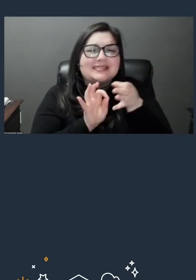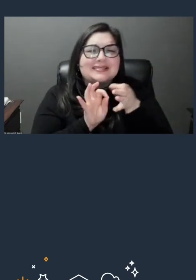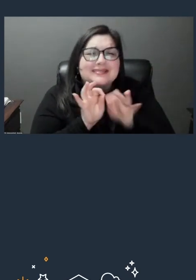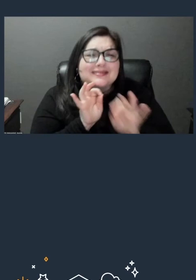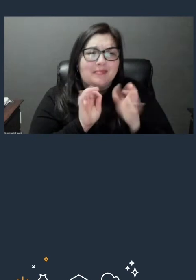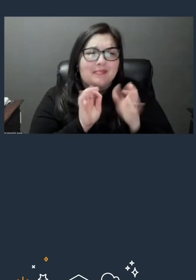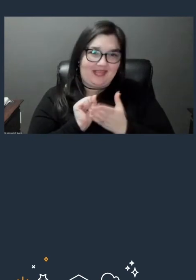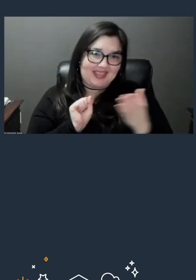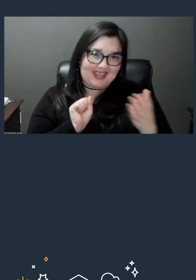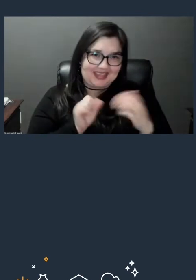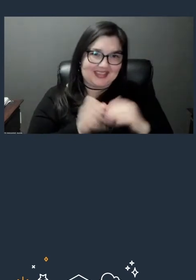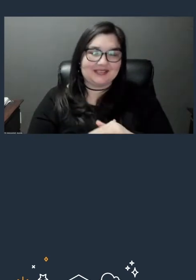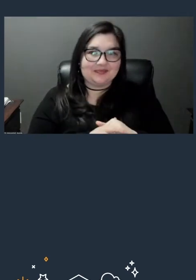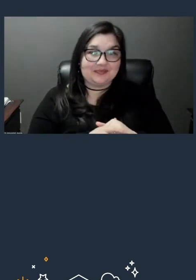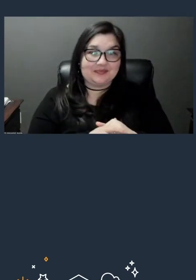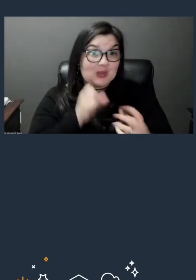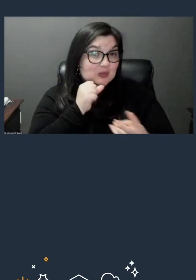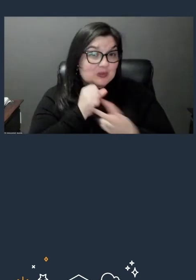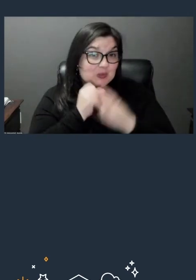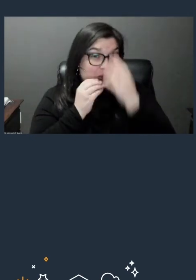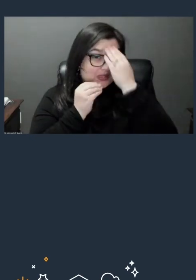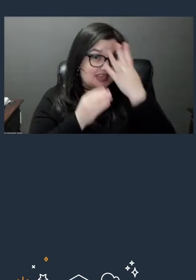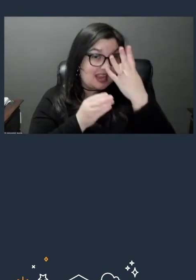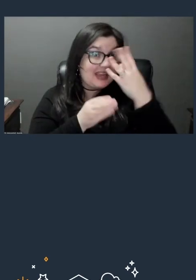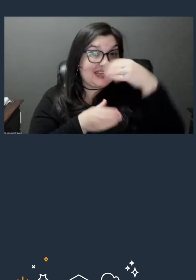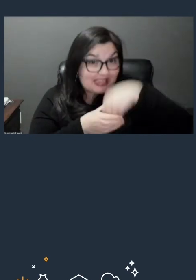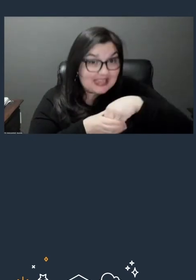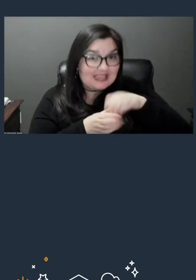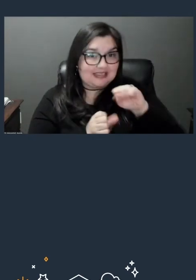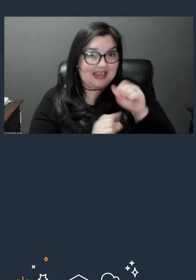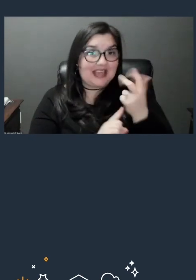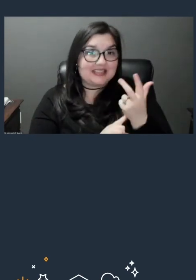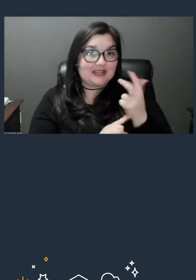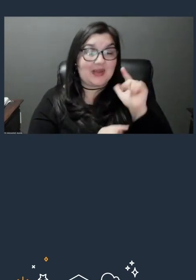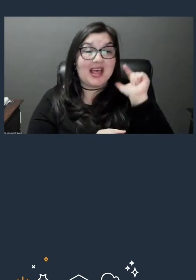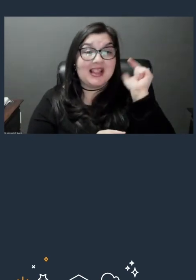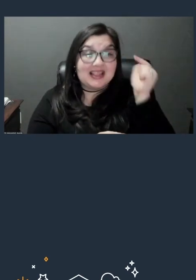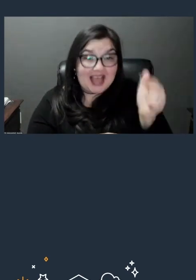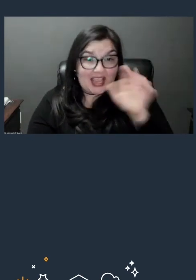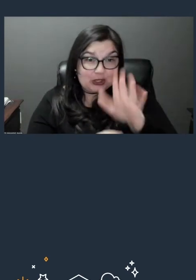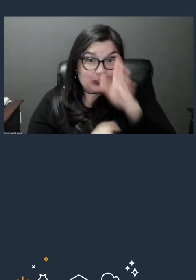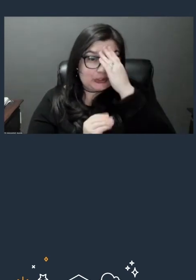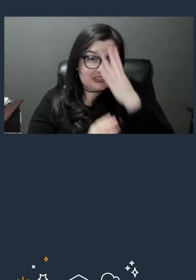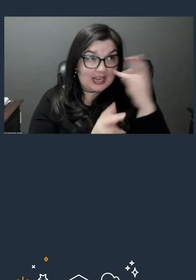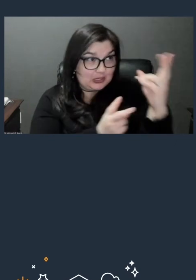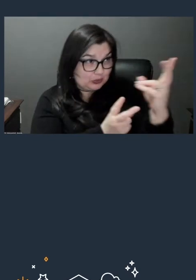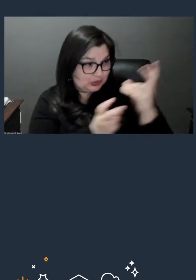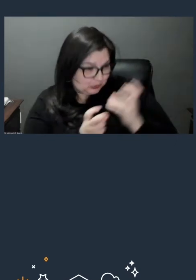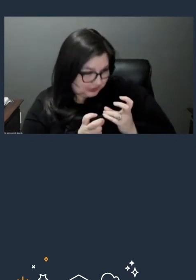You store your data in S3 and then later you can retrieve your data in S3, but of course we've been spending 16 years